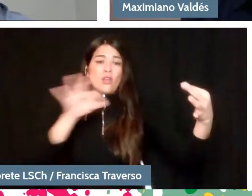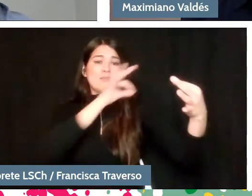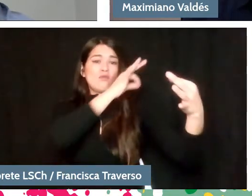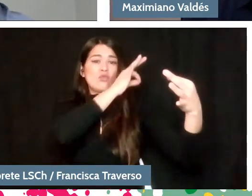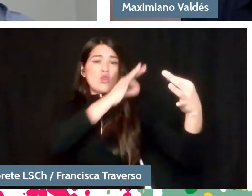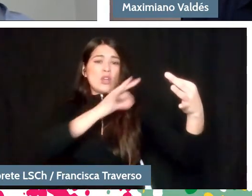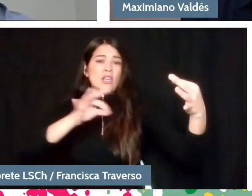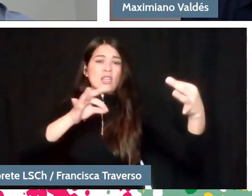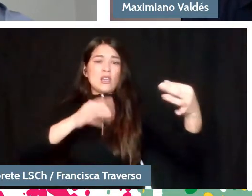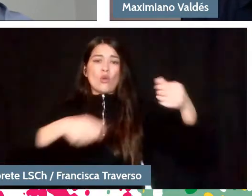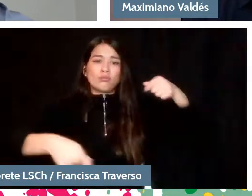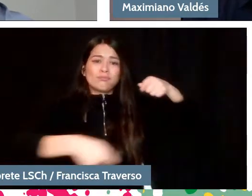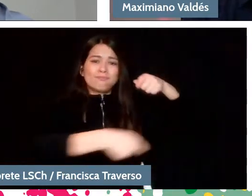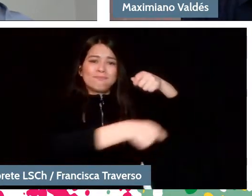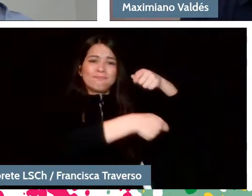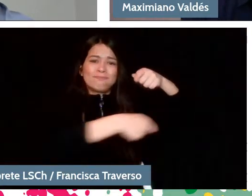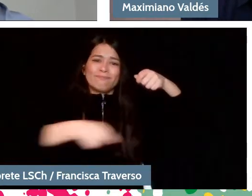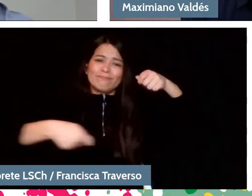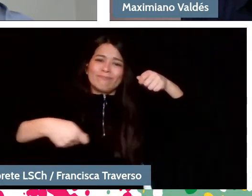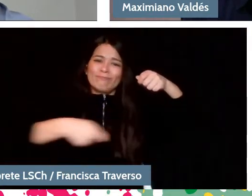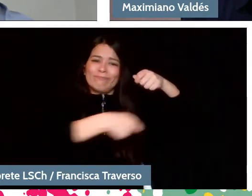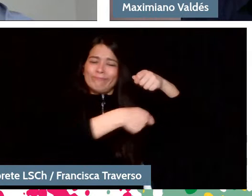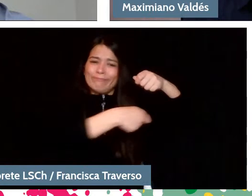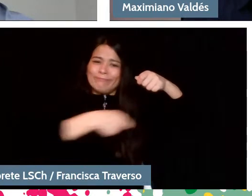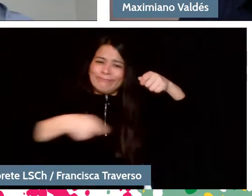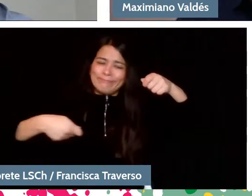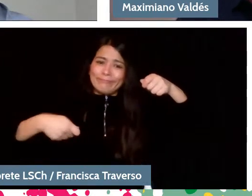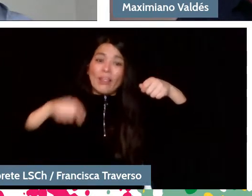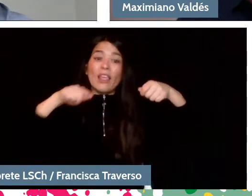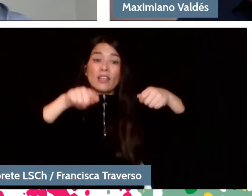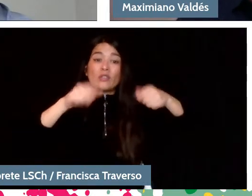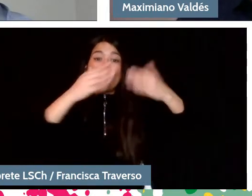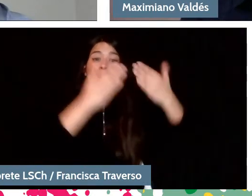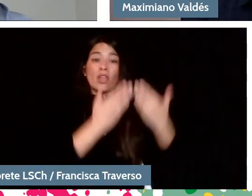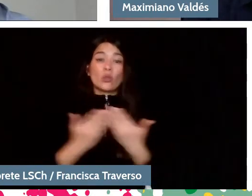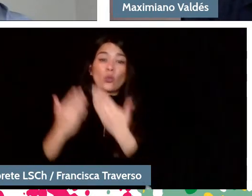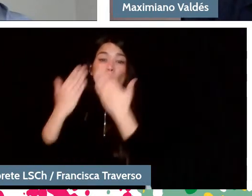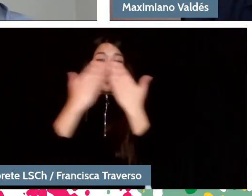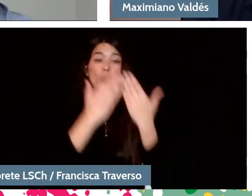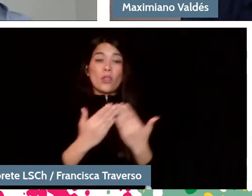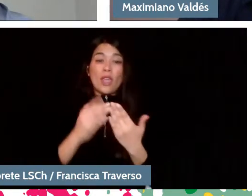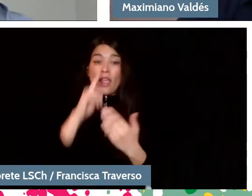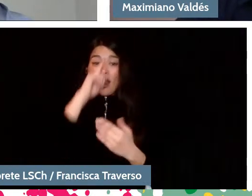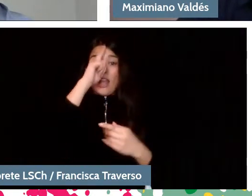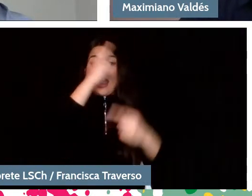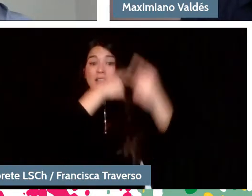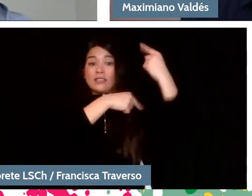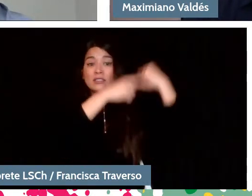because those instruments study the classical repertoire, not the guitar, obviously. It does it too, but you can play the guitar